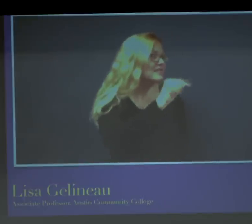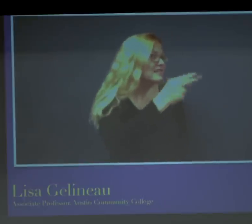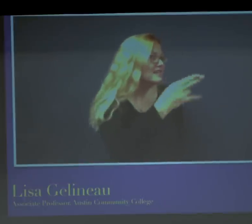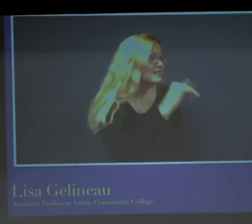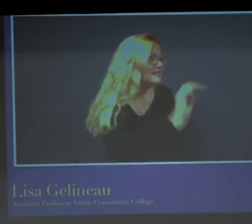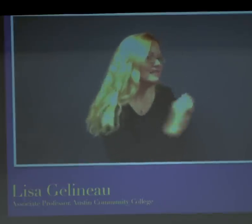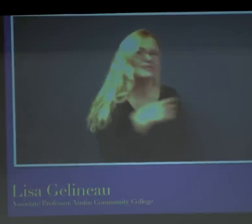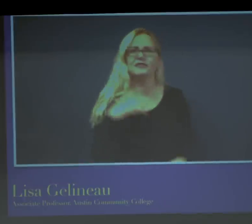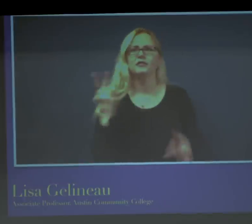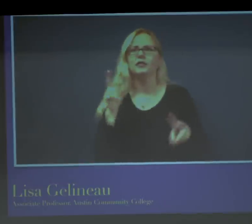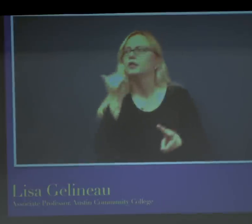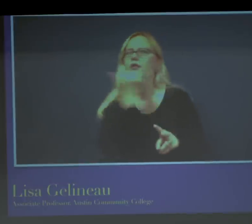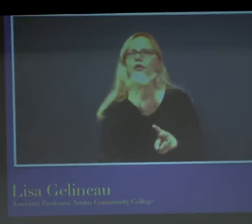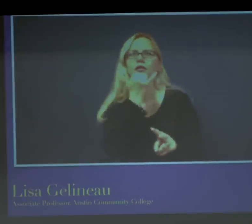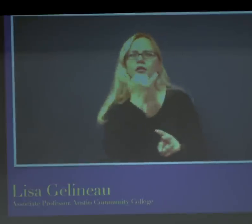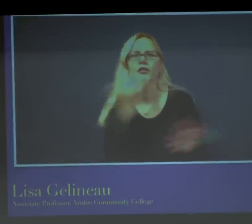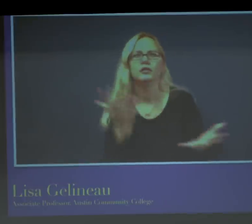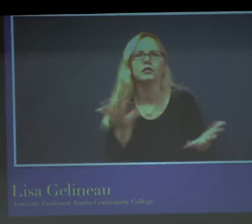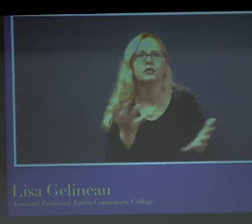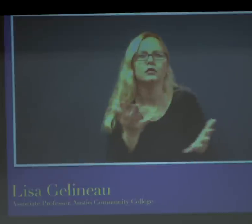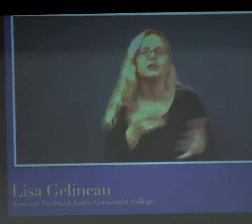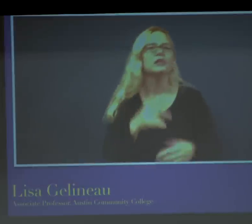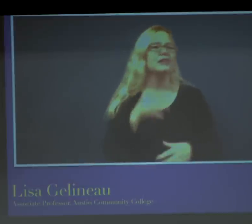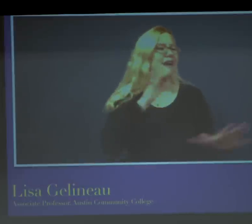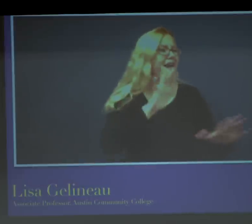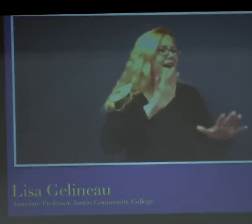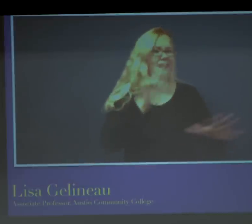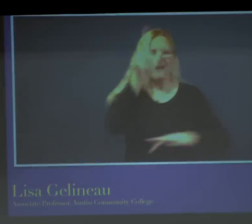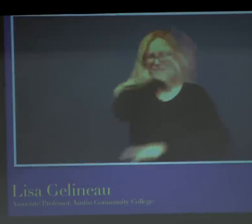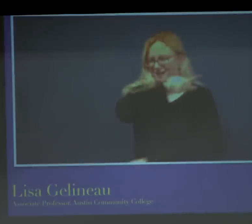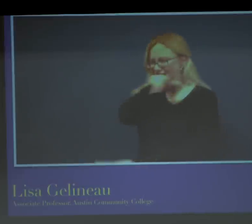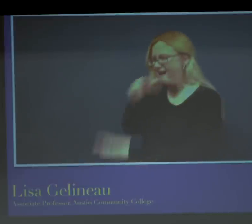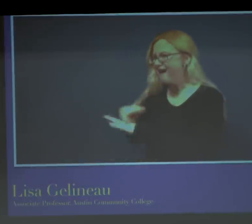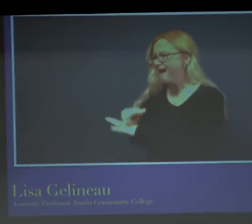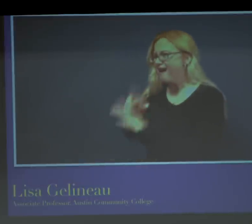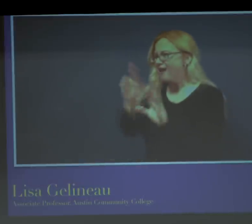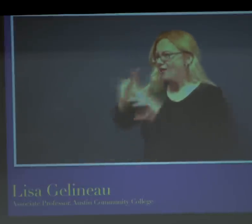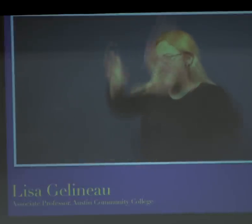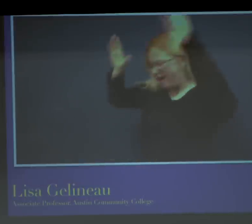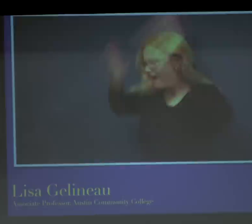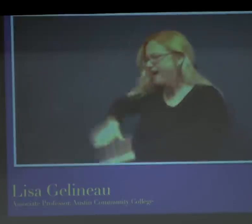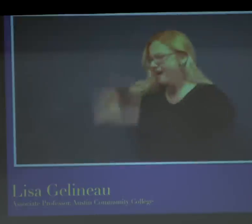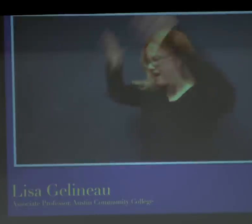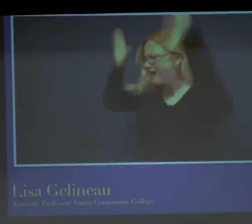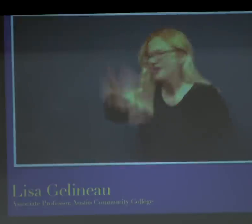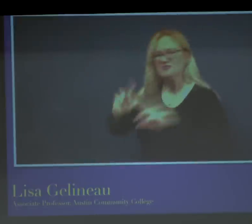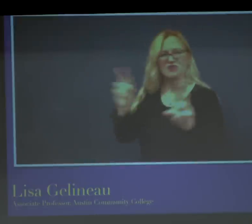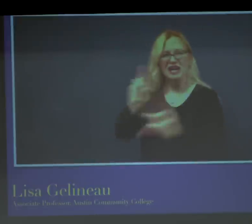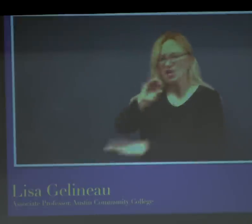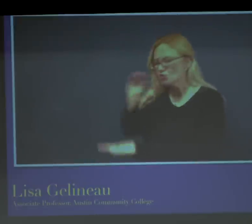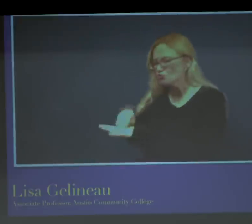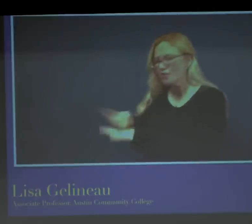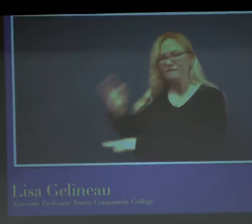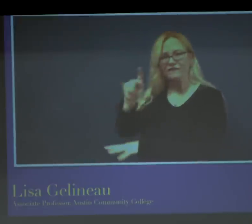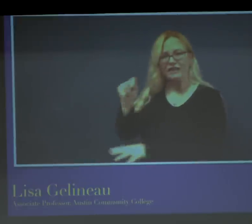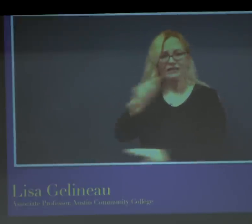and said "Do you realize Nathie is here?" I didn't quite understand what all the commotion was about.